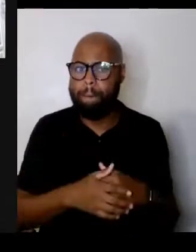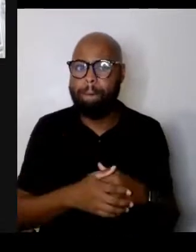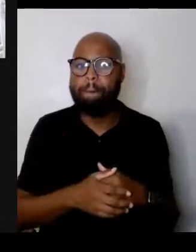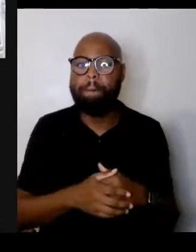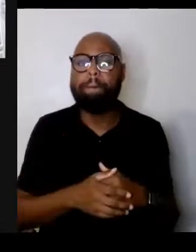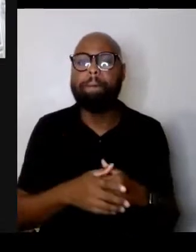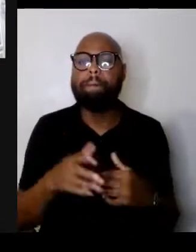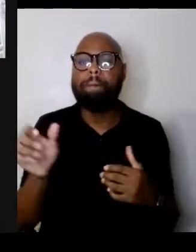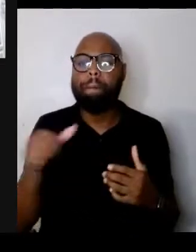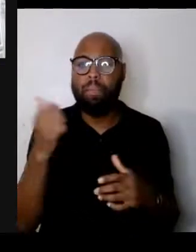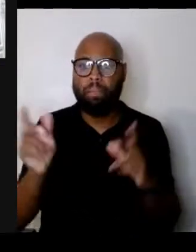weigh in on that?